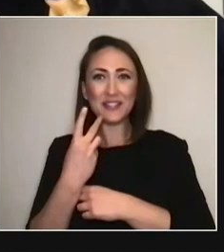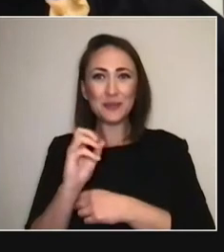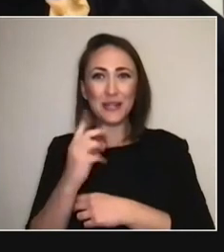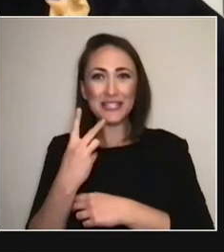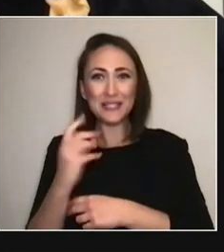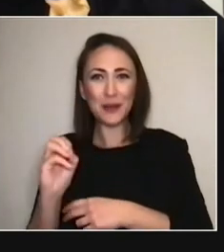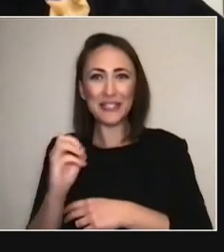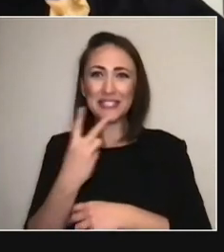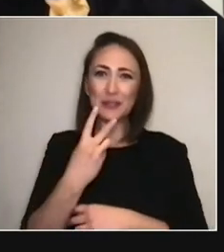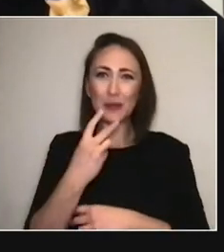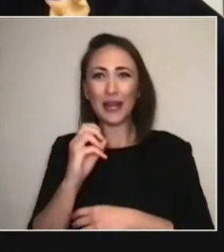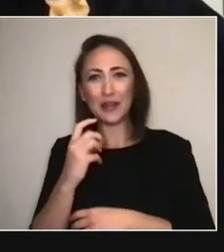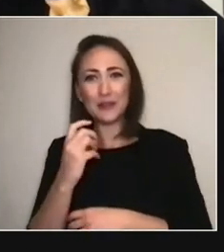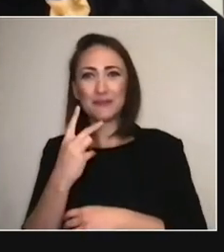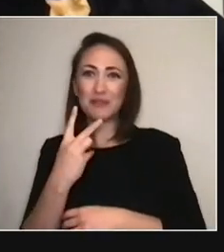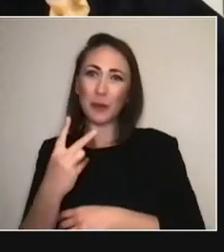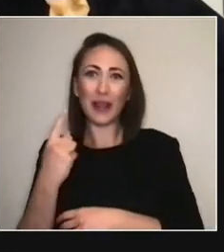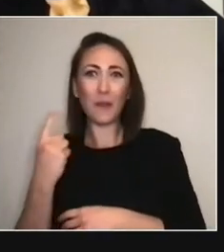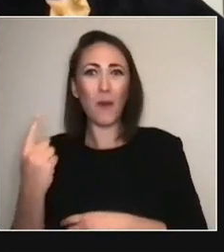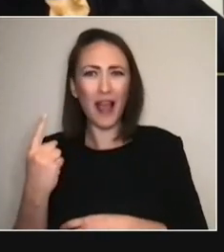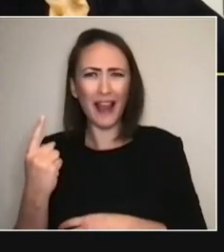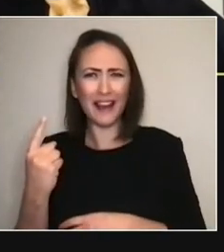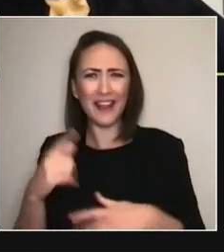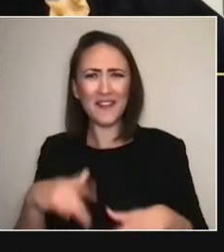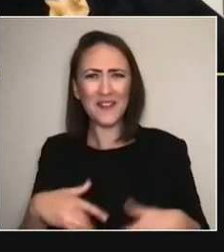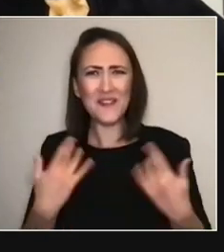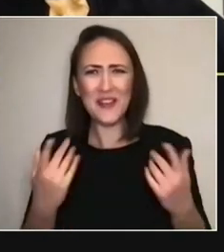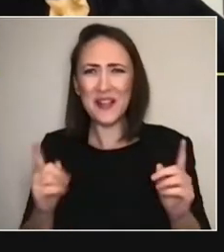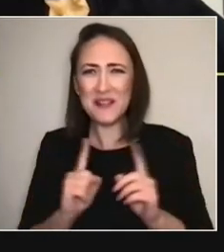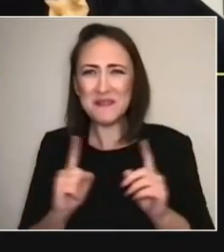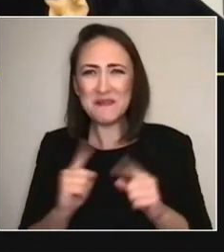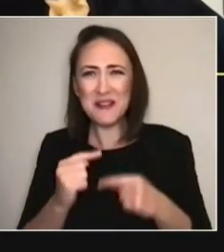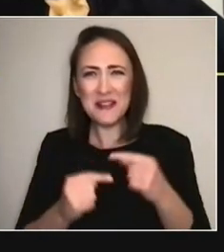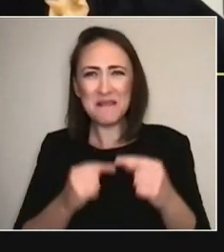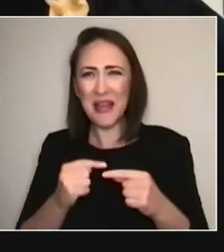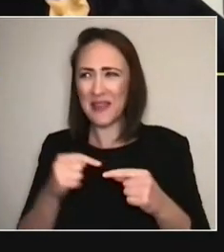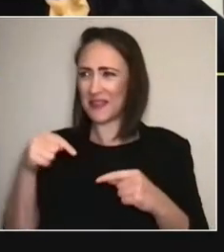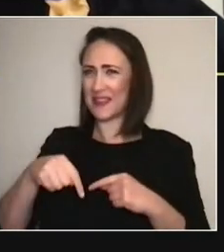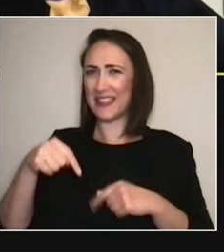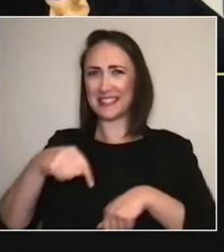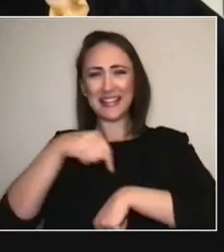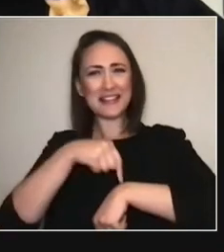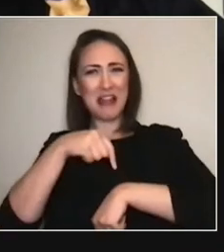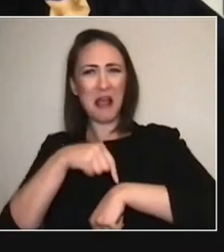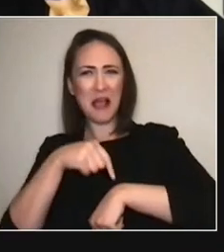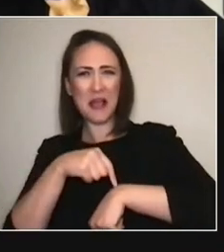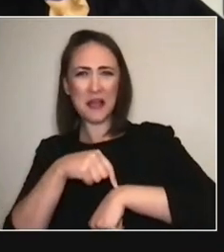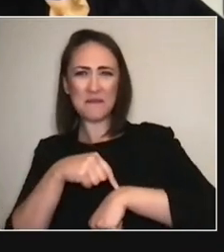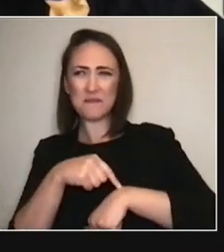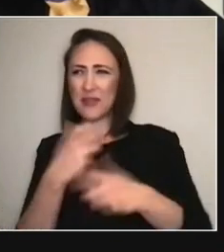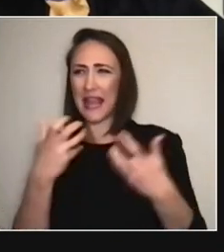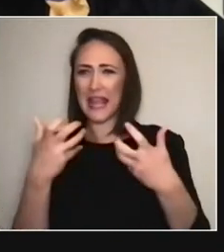in a film? If you saw different people wearing different things, would you know how embracing of the unknown